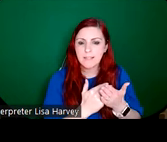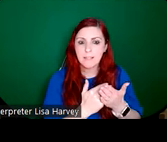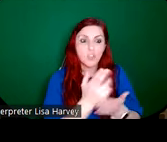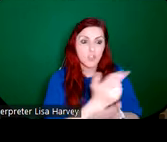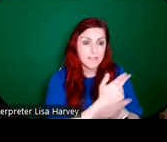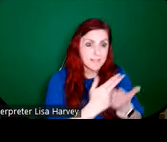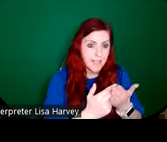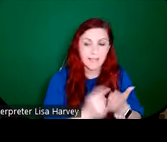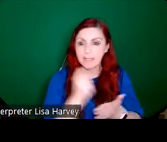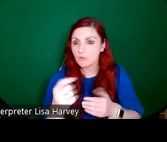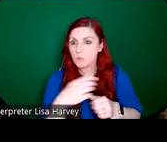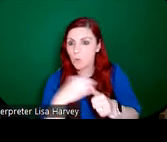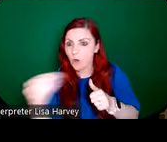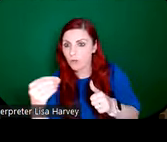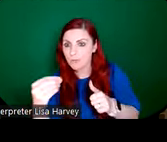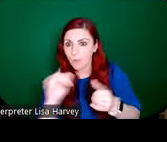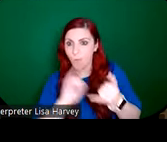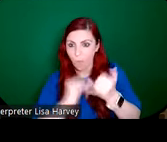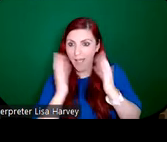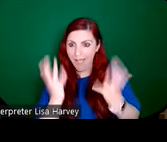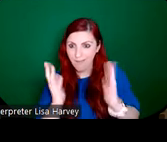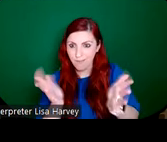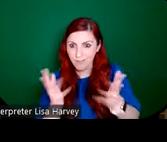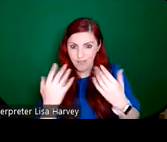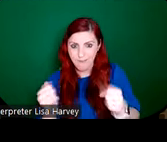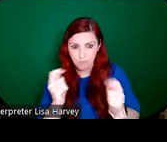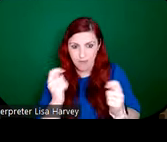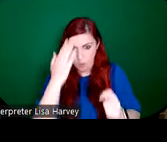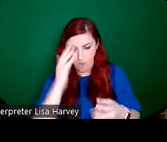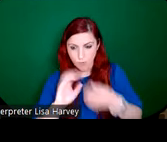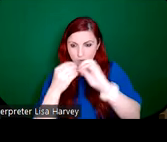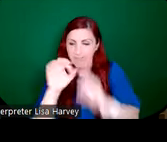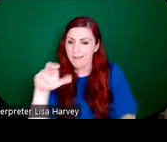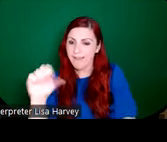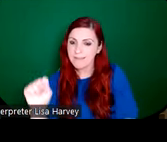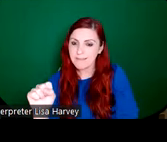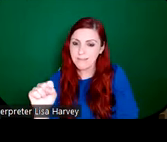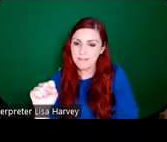stained glass artists. And as more artists joined the studio, she kind of